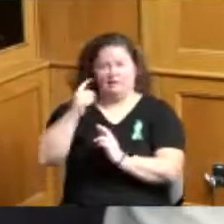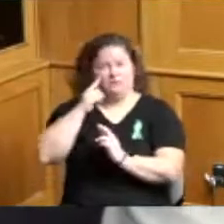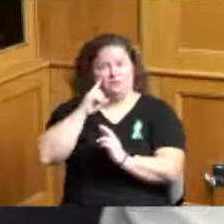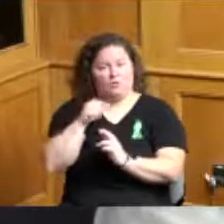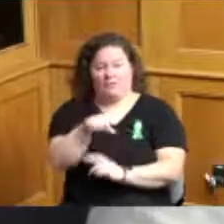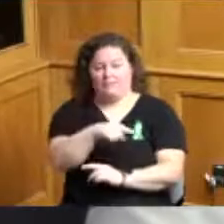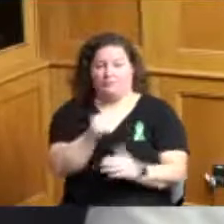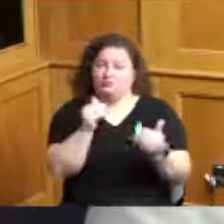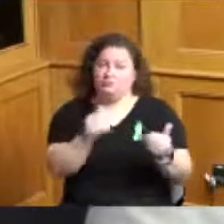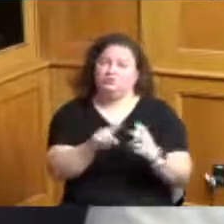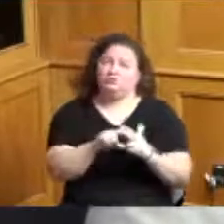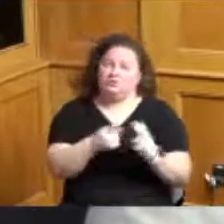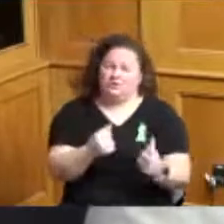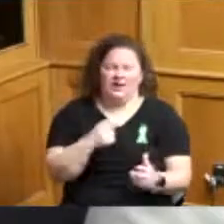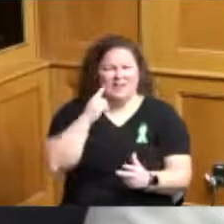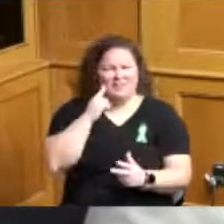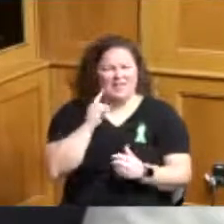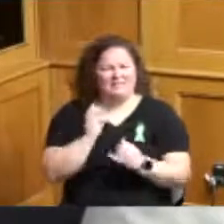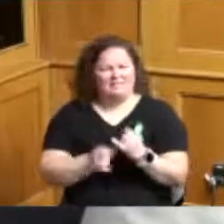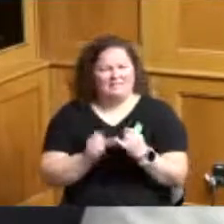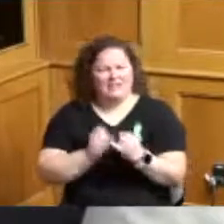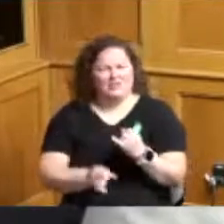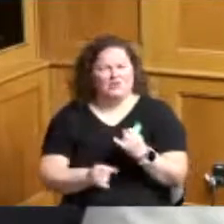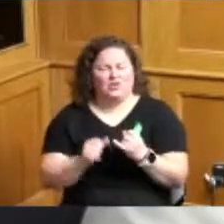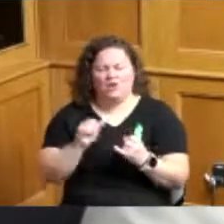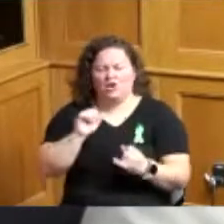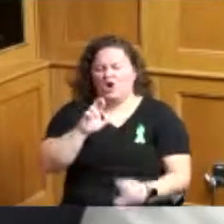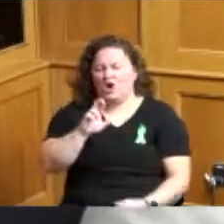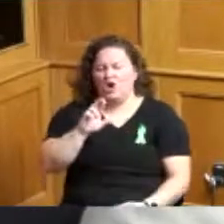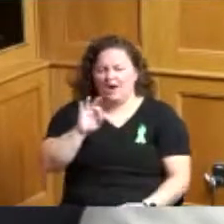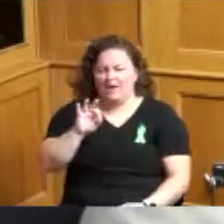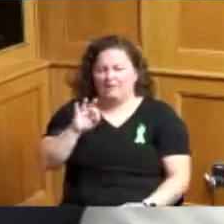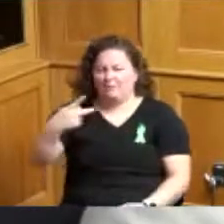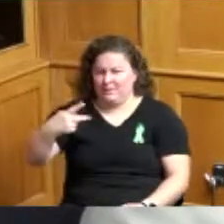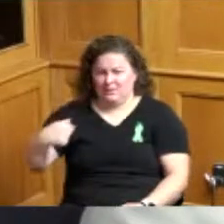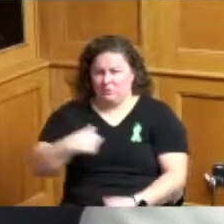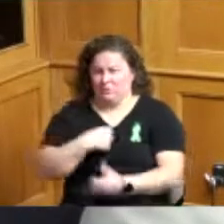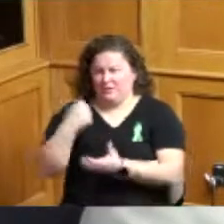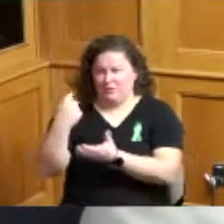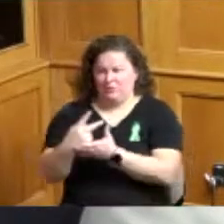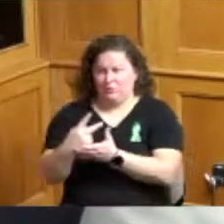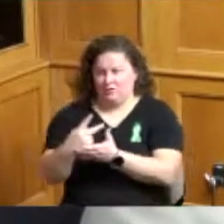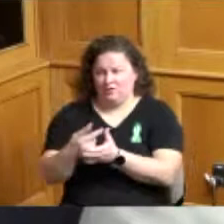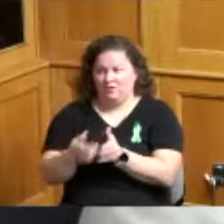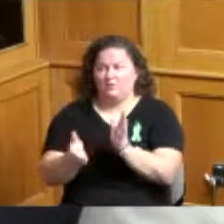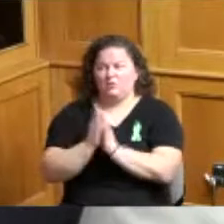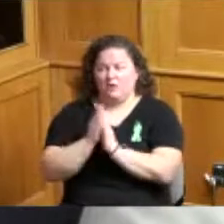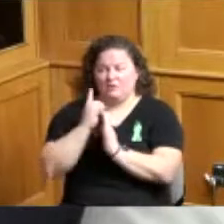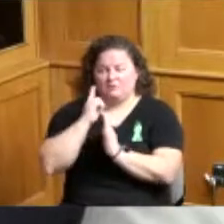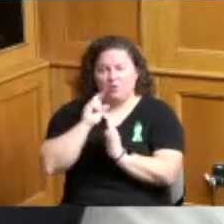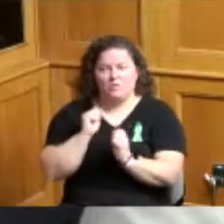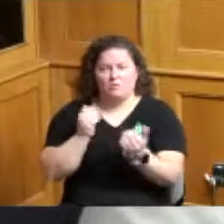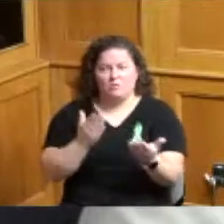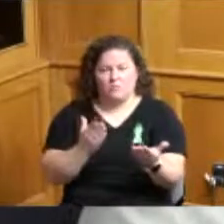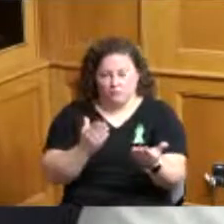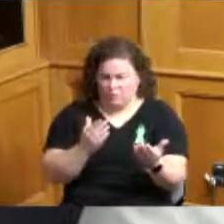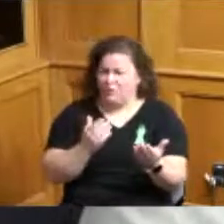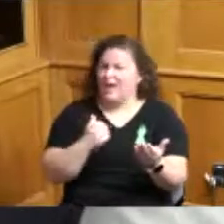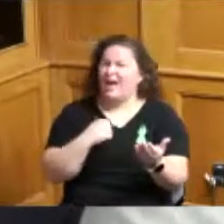I think the final RFP that we approved the folks are getting busy on the interactive component so